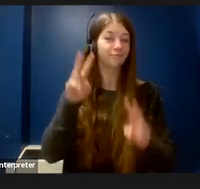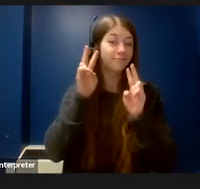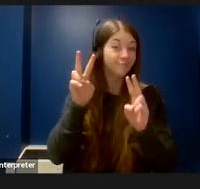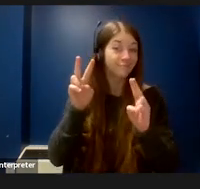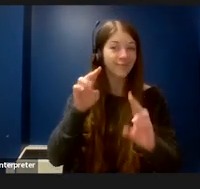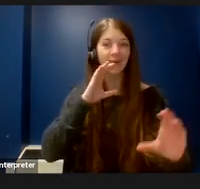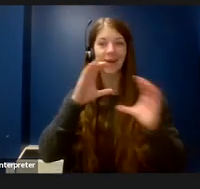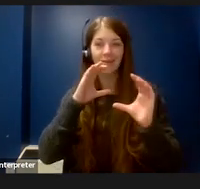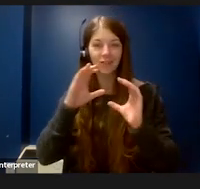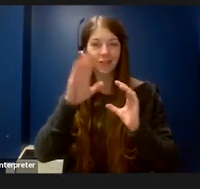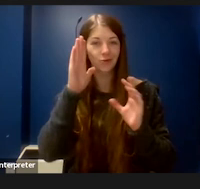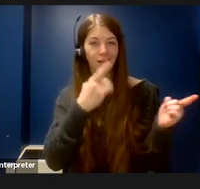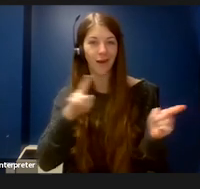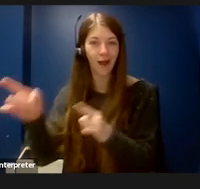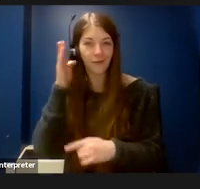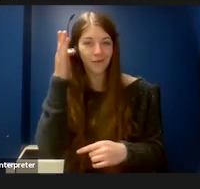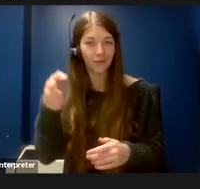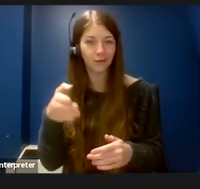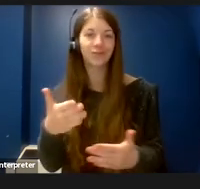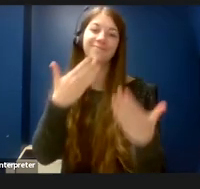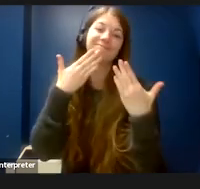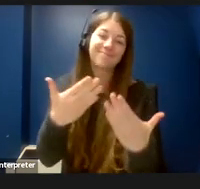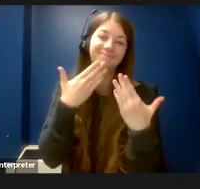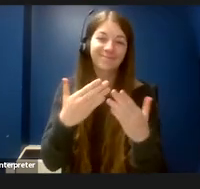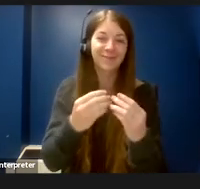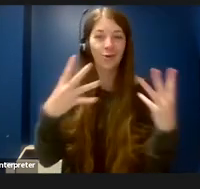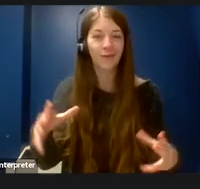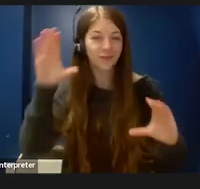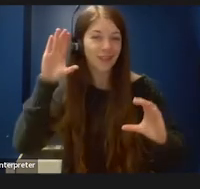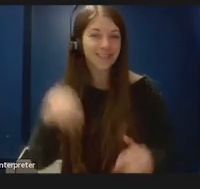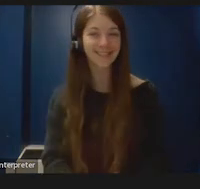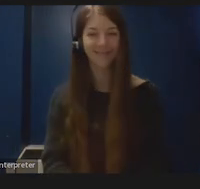that are going to happen in the future. Thank you so much for listening.